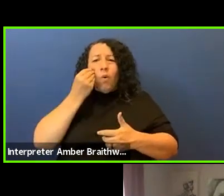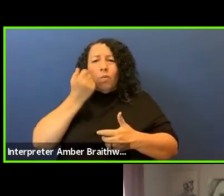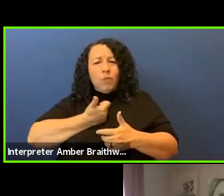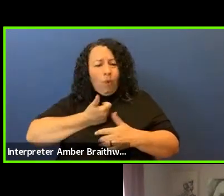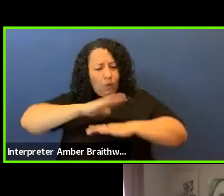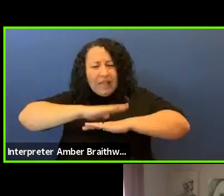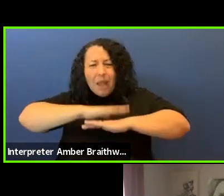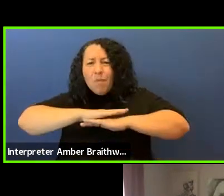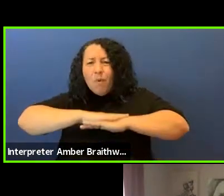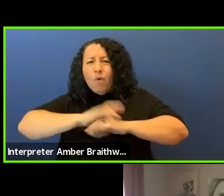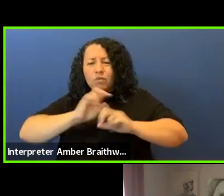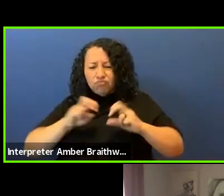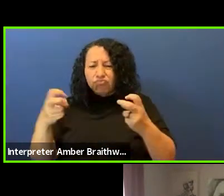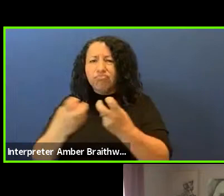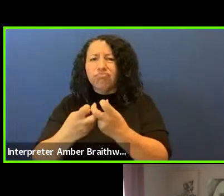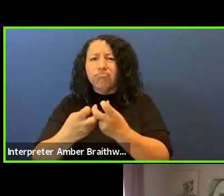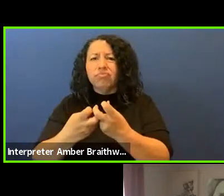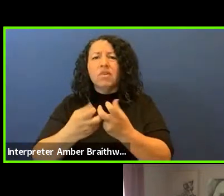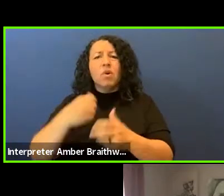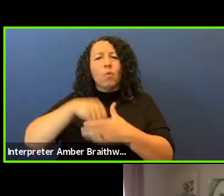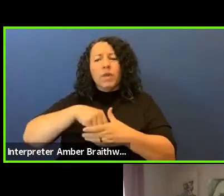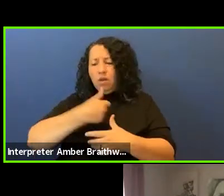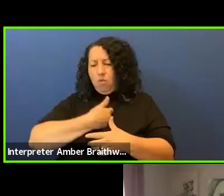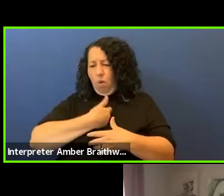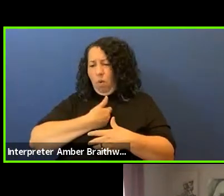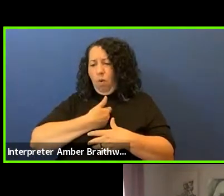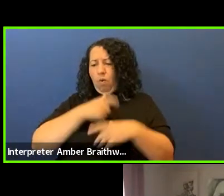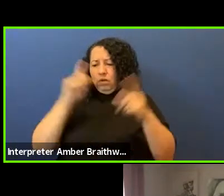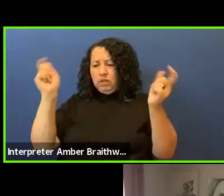or even in our ceremonies. But we wouldn't say these things out loud that